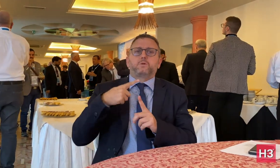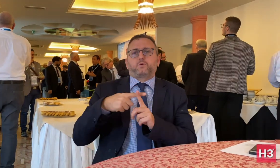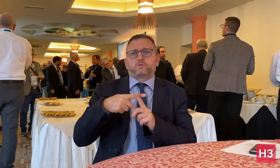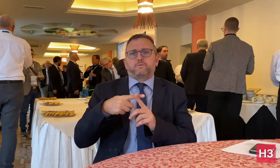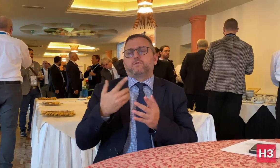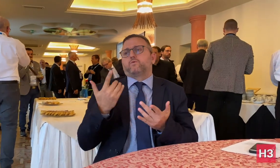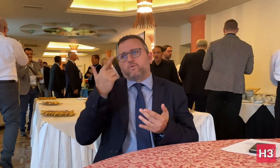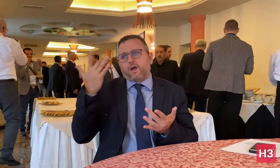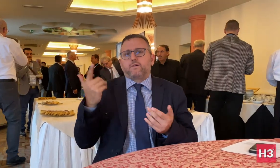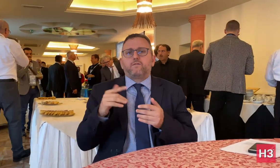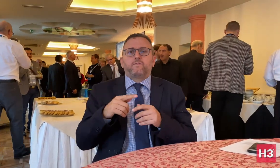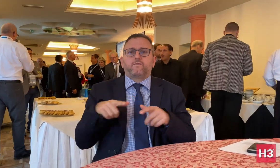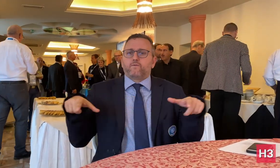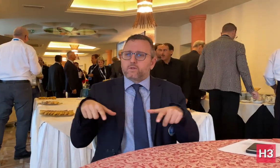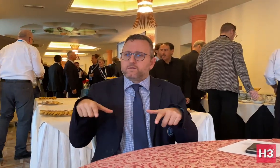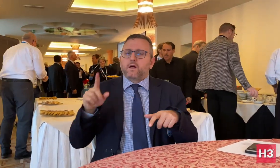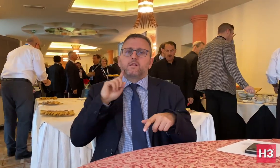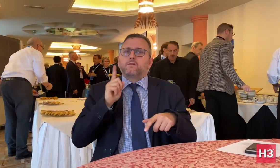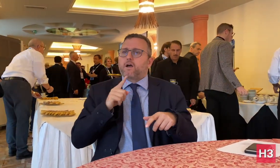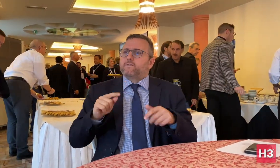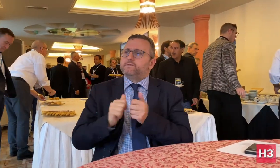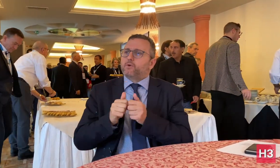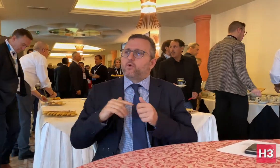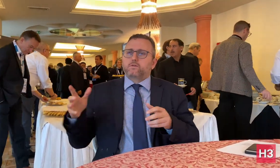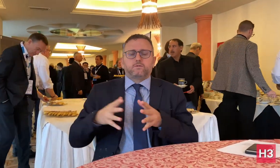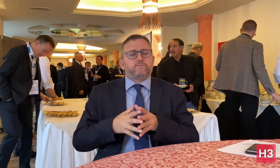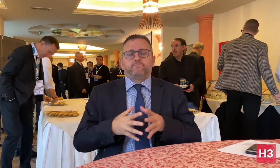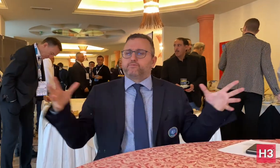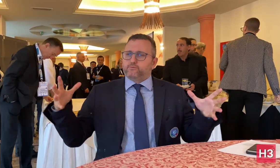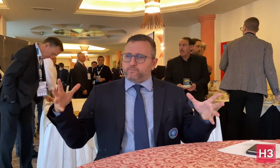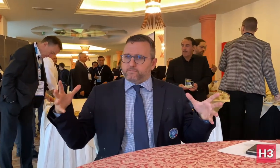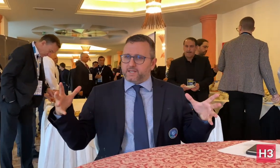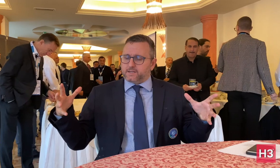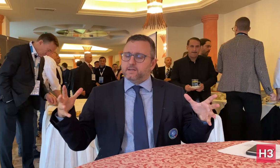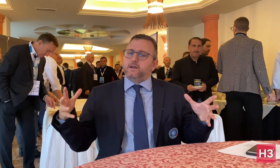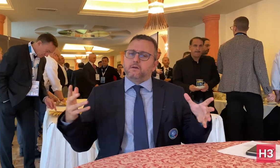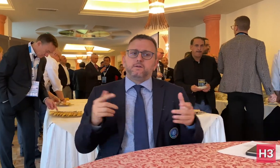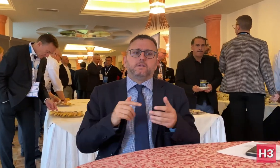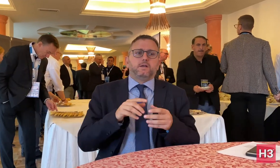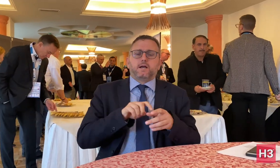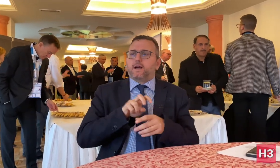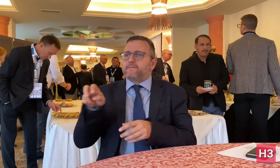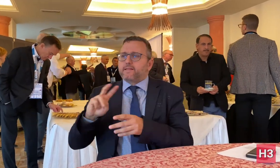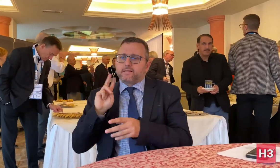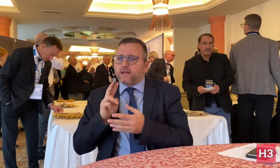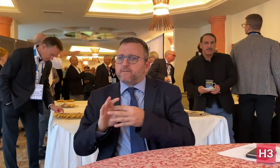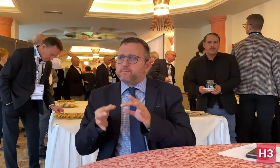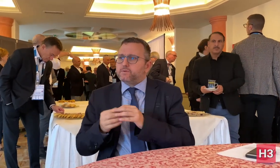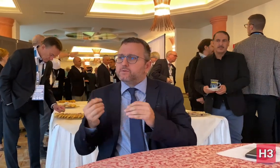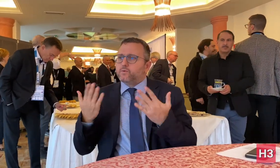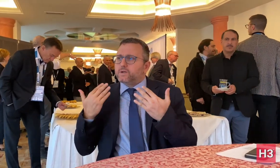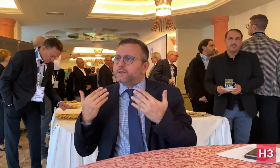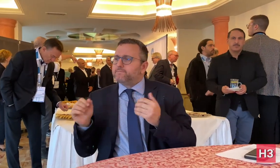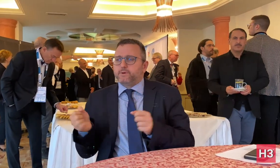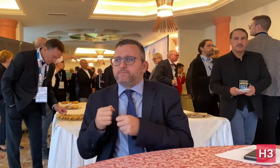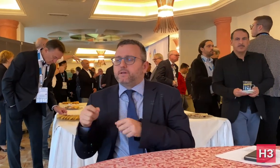development for Deaf sport. Futsal is a very popular sport with a large amount of players. The Summer Deaflympics already has